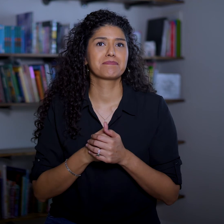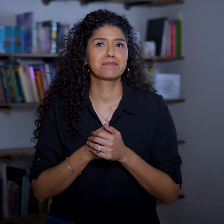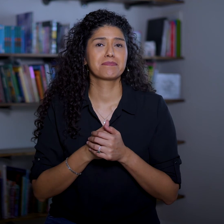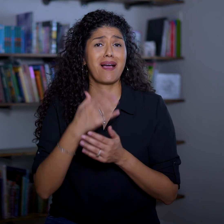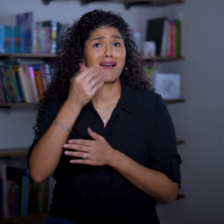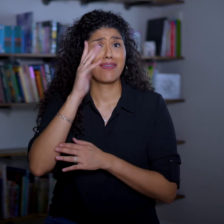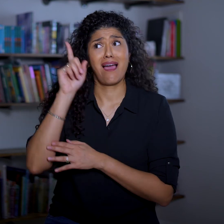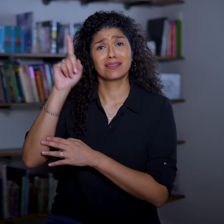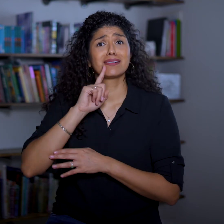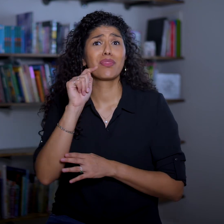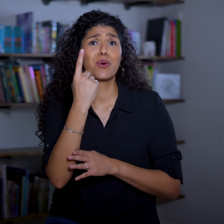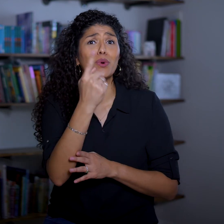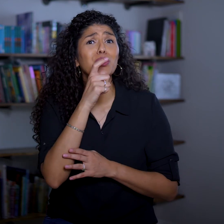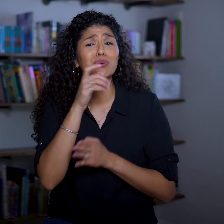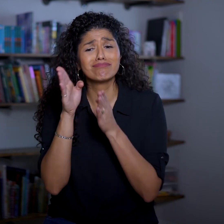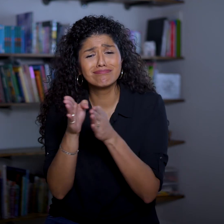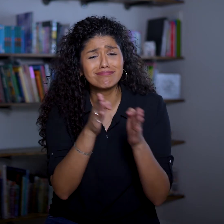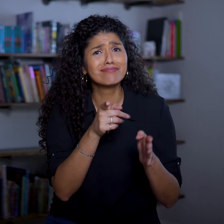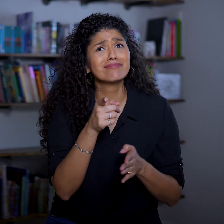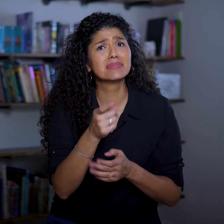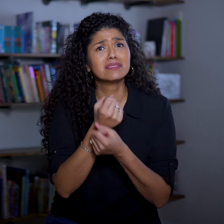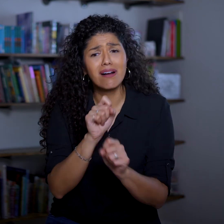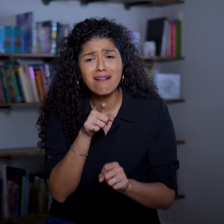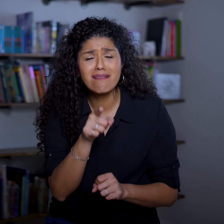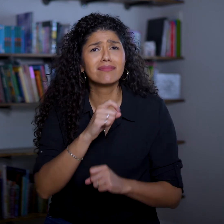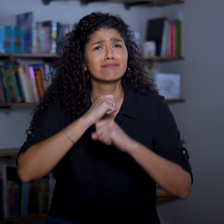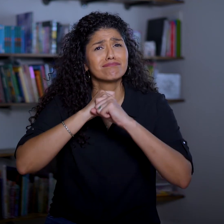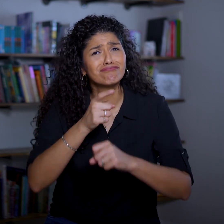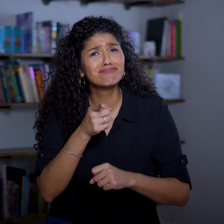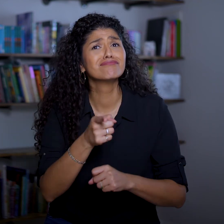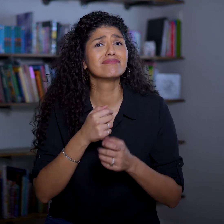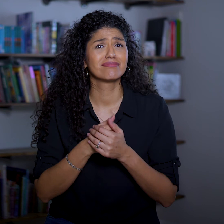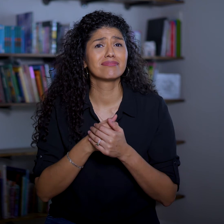and God is the one who equips him, delivers him, and protects him.